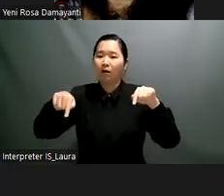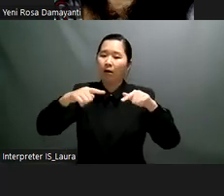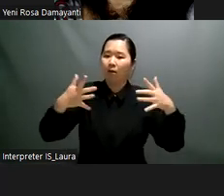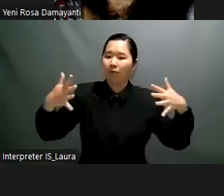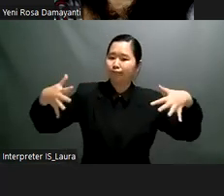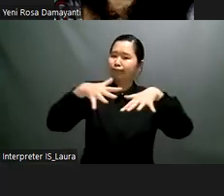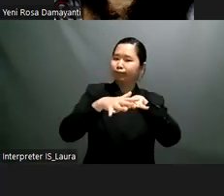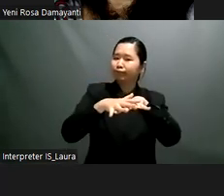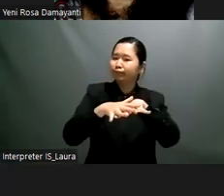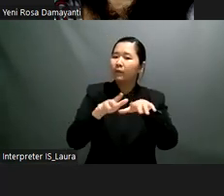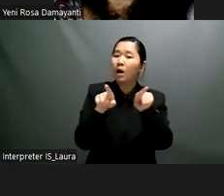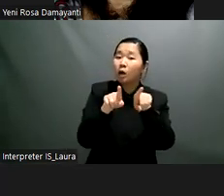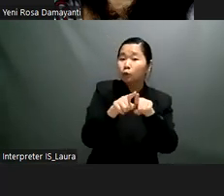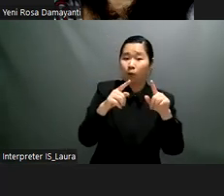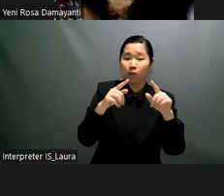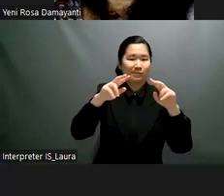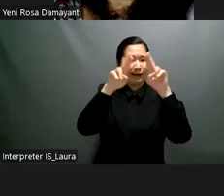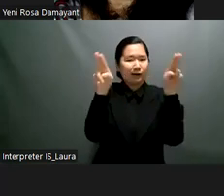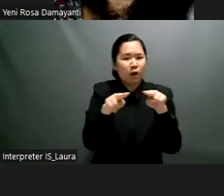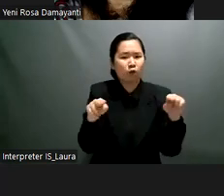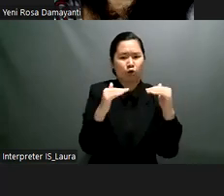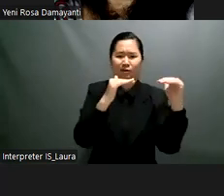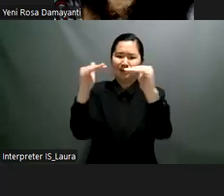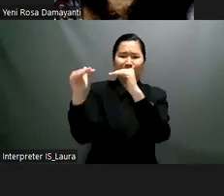in sharing your time and your expertise um thank you also to the international